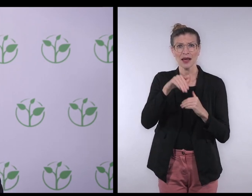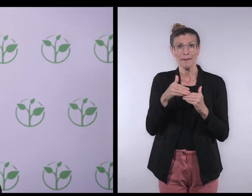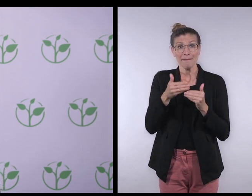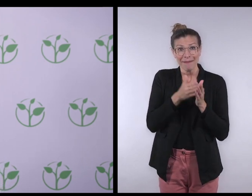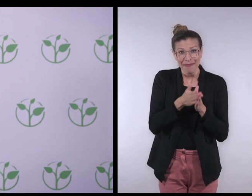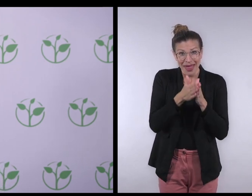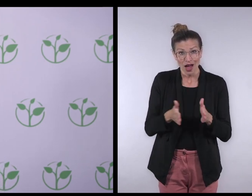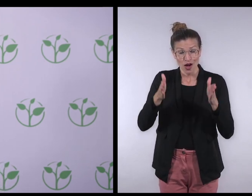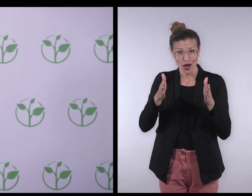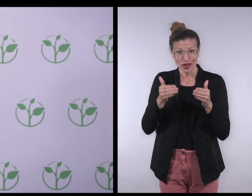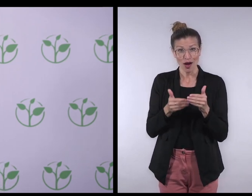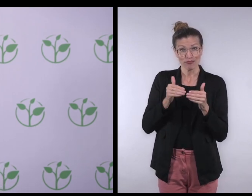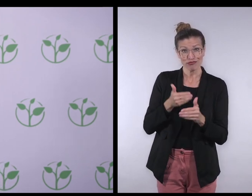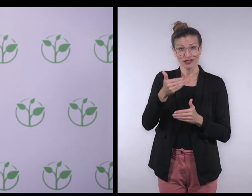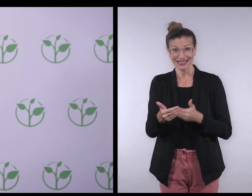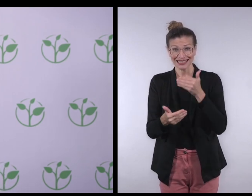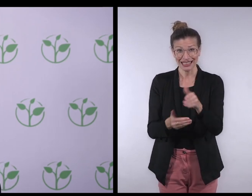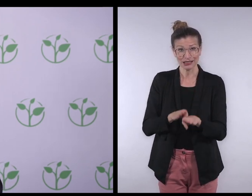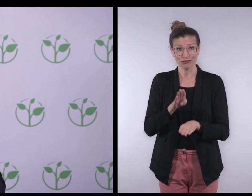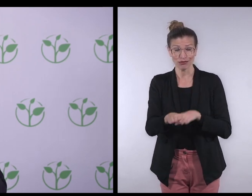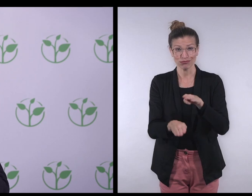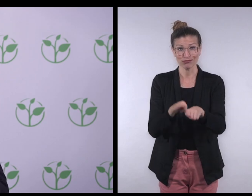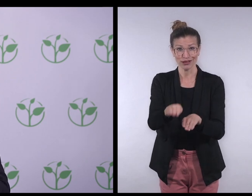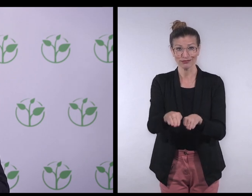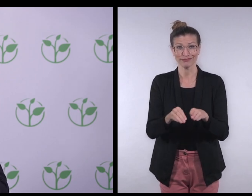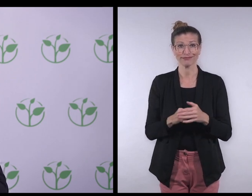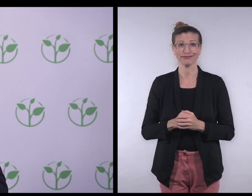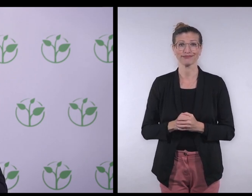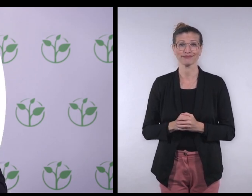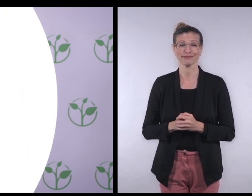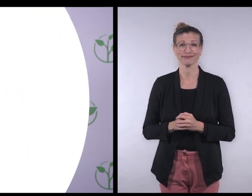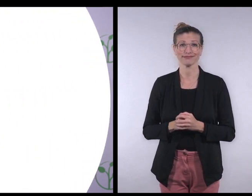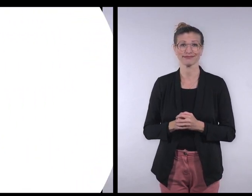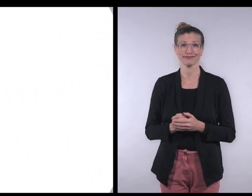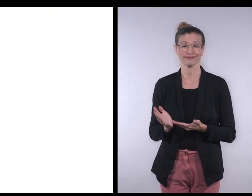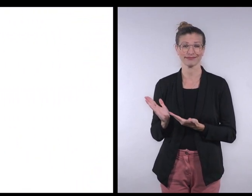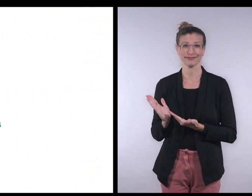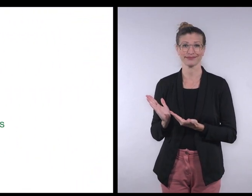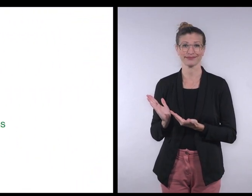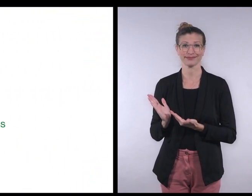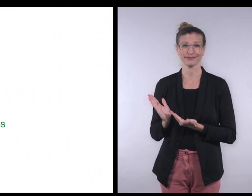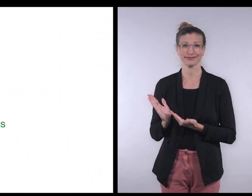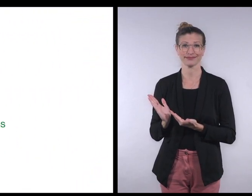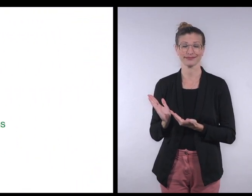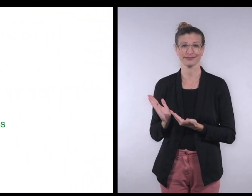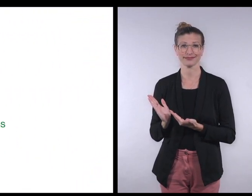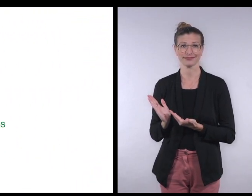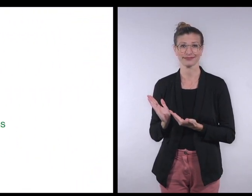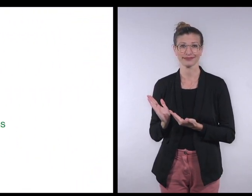that depend on the period of the process that we are. Session Summary by Virginia Atkinson,